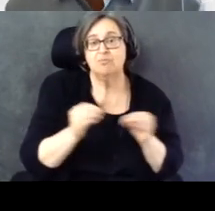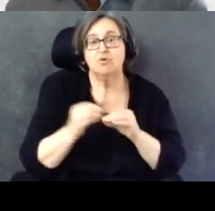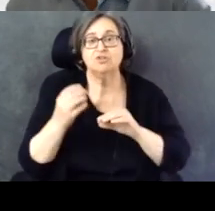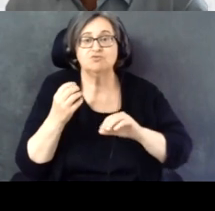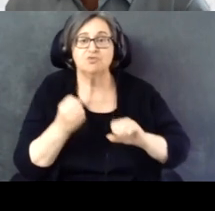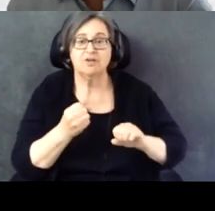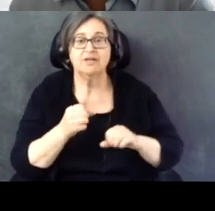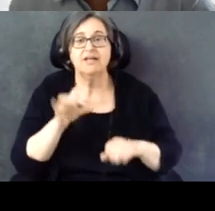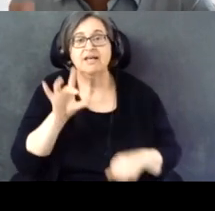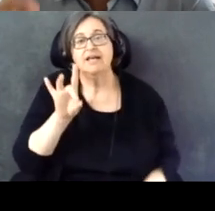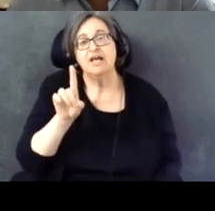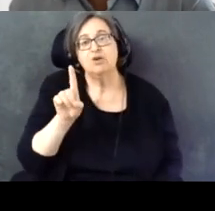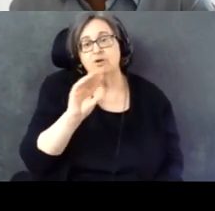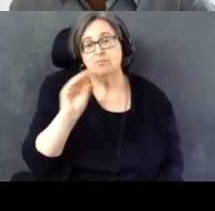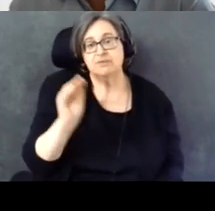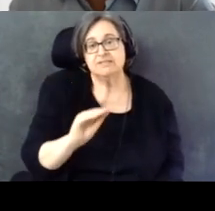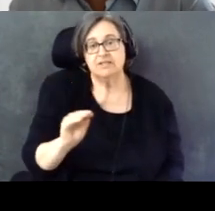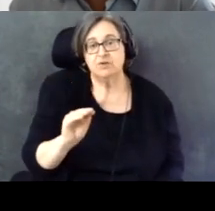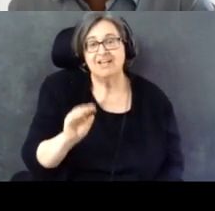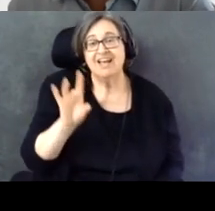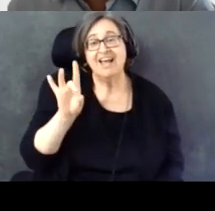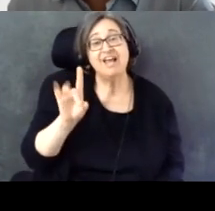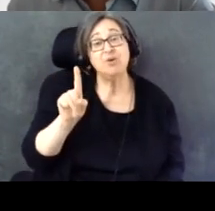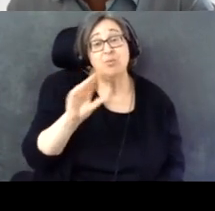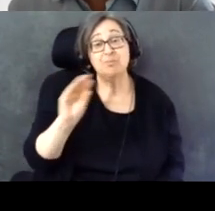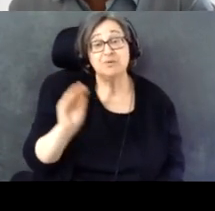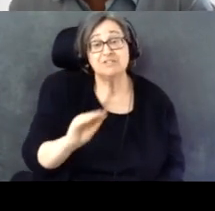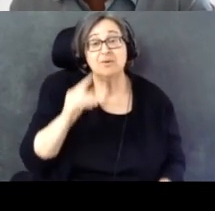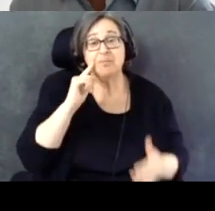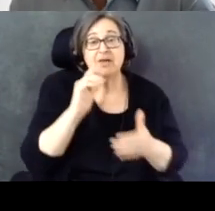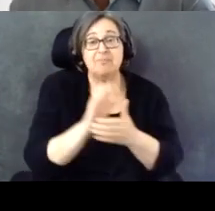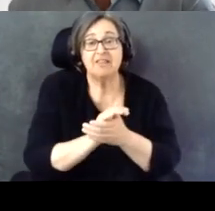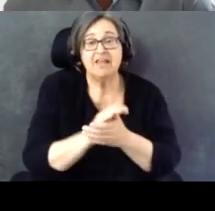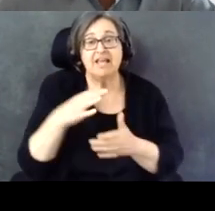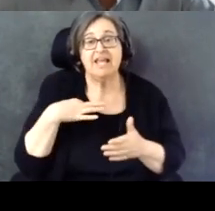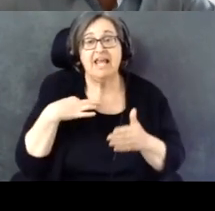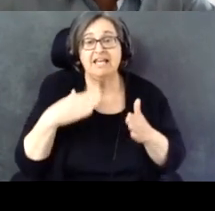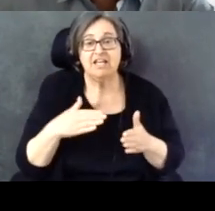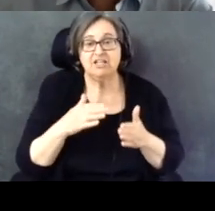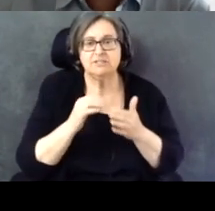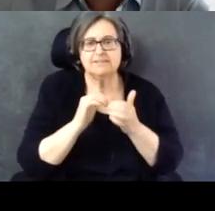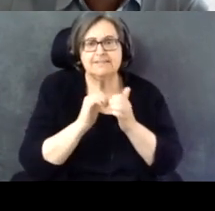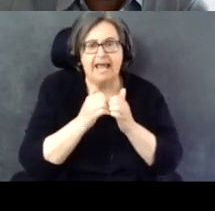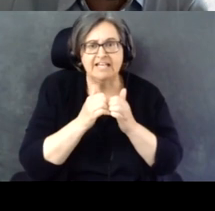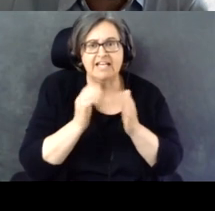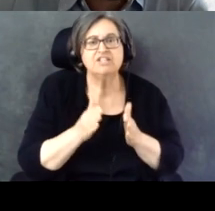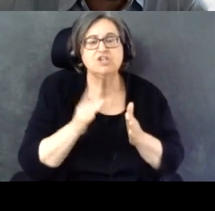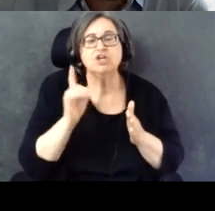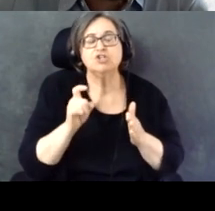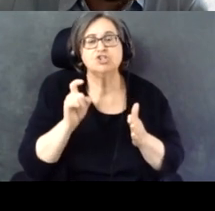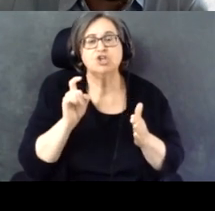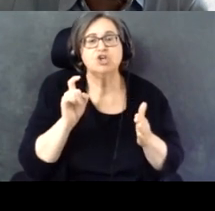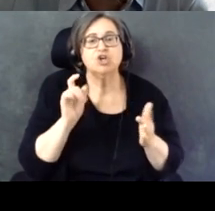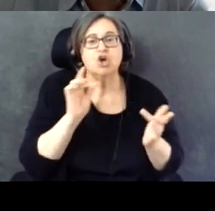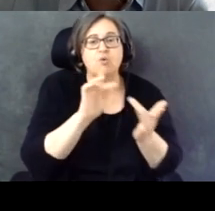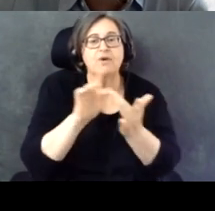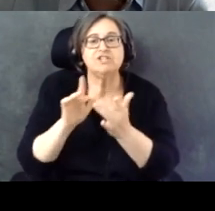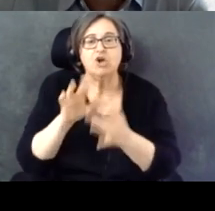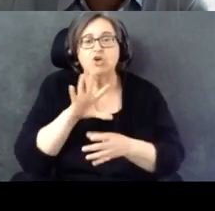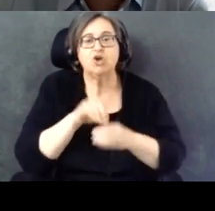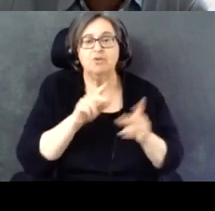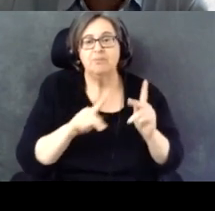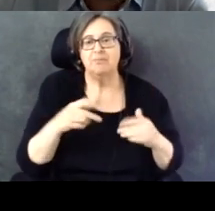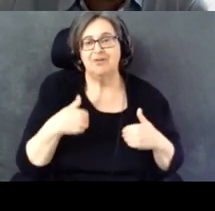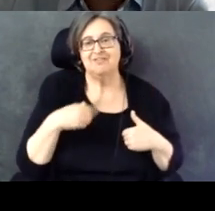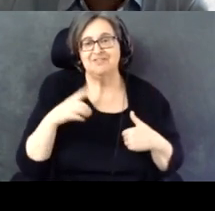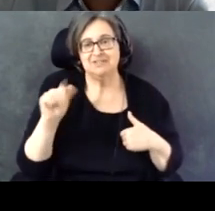81%, 81% believe candidates should reach out to and include people with disabilities.